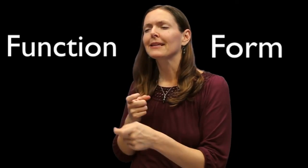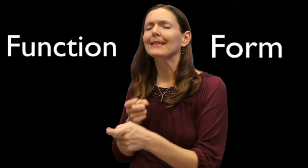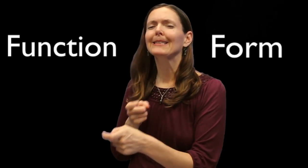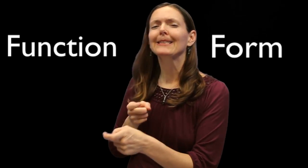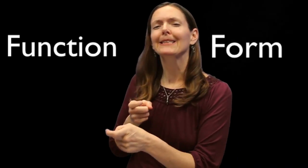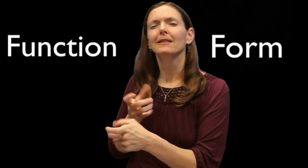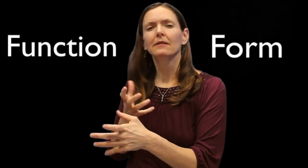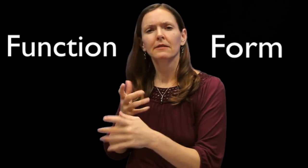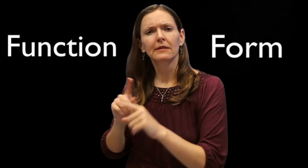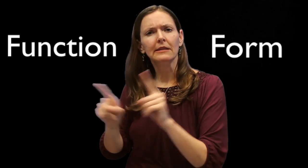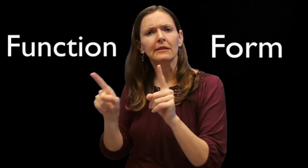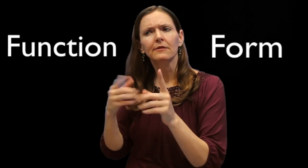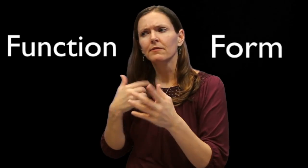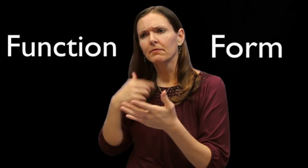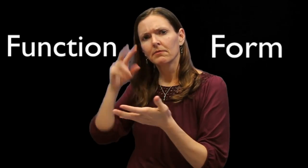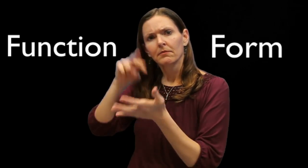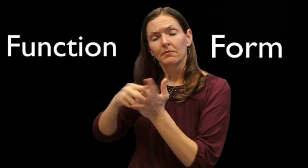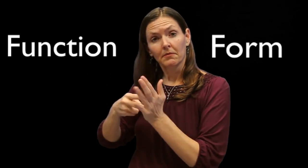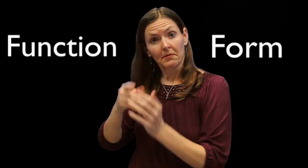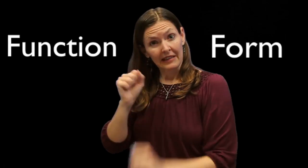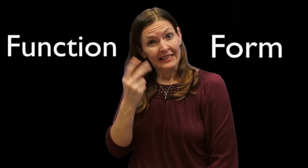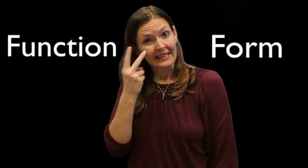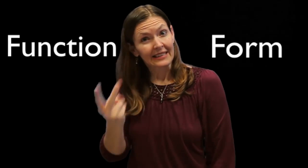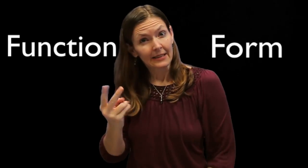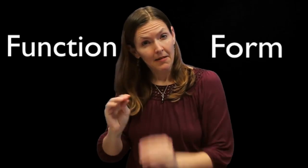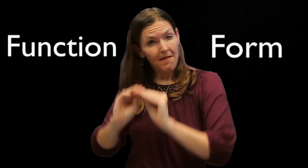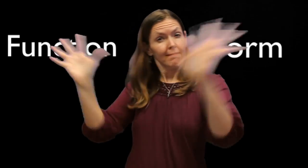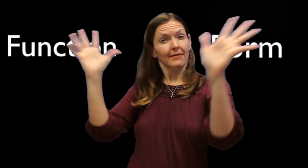Or what if I want to persuade? I may have different intentions. Can those intentions be seen?